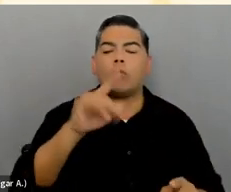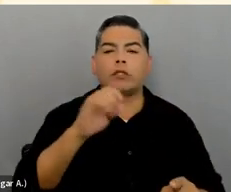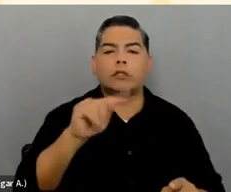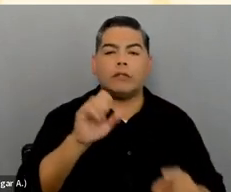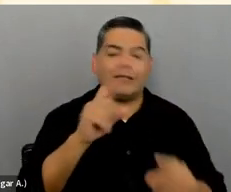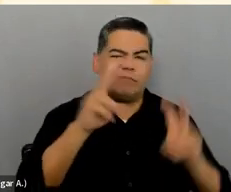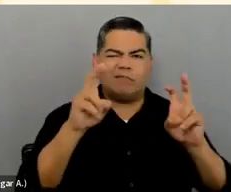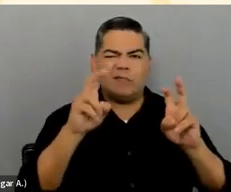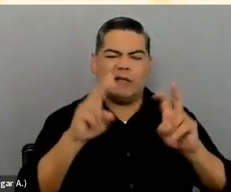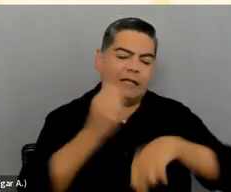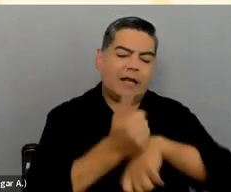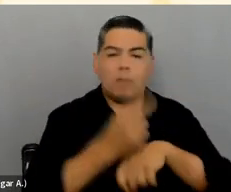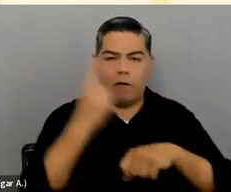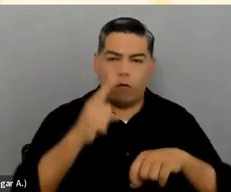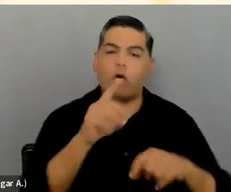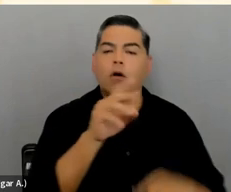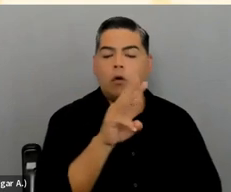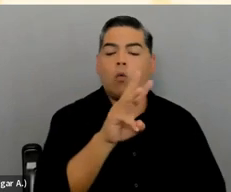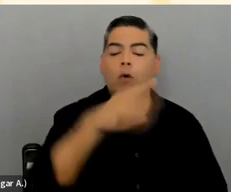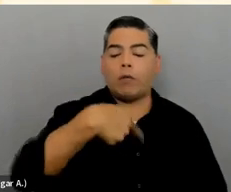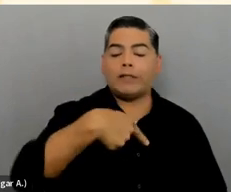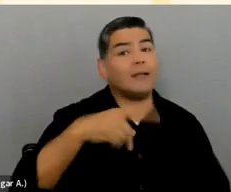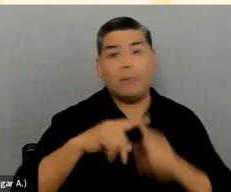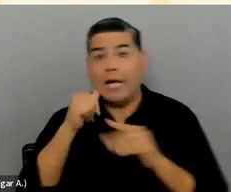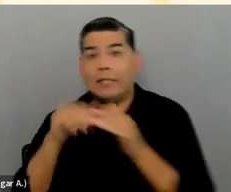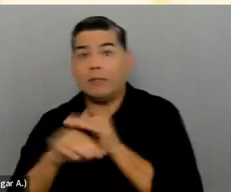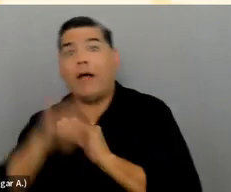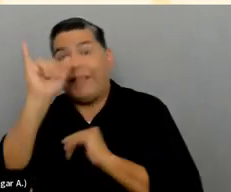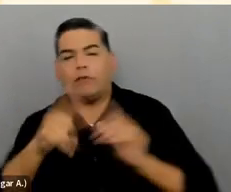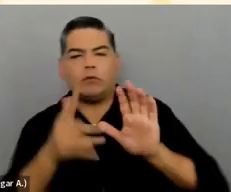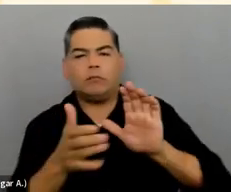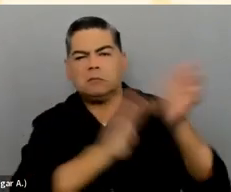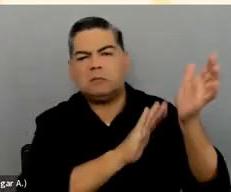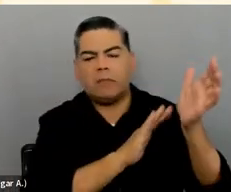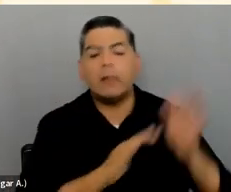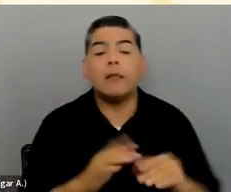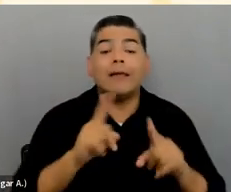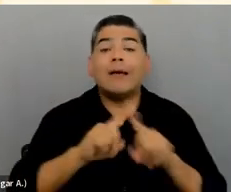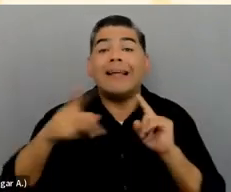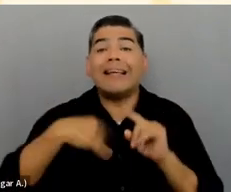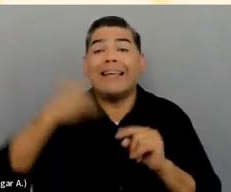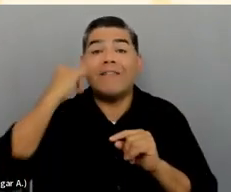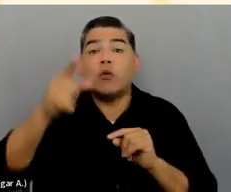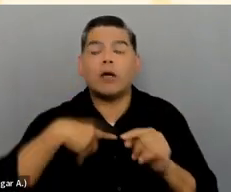with accessibility in mind. That's where you get into trouble. I would say that if you are going to use an accordion,